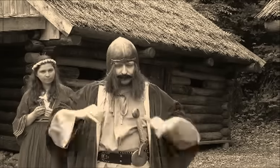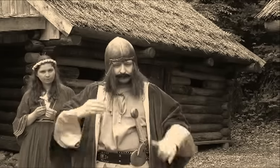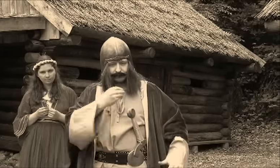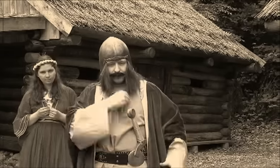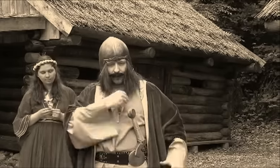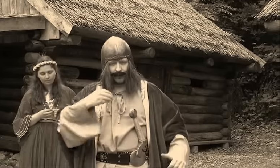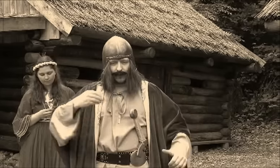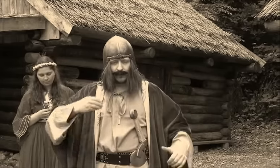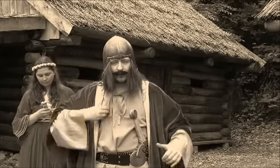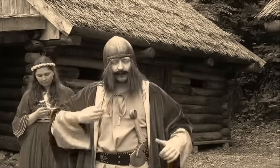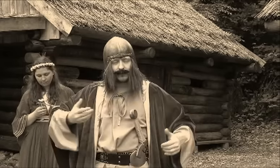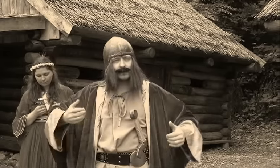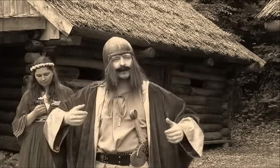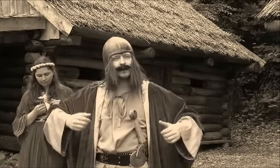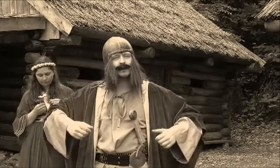… and I will rule.